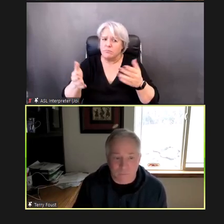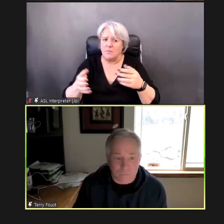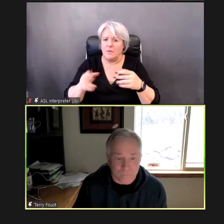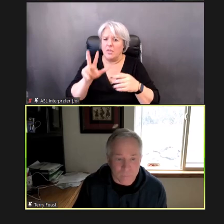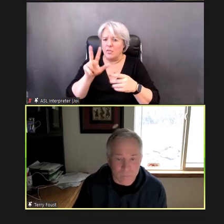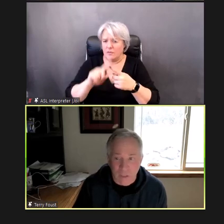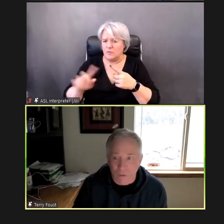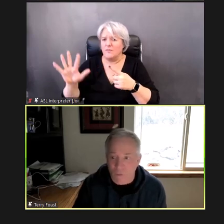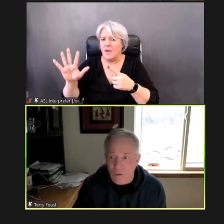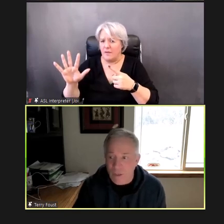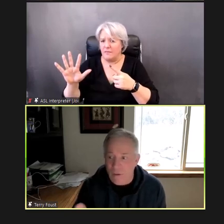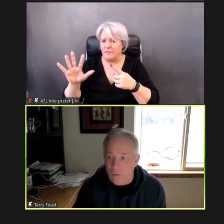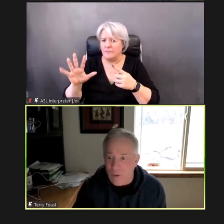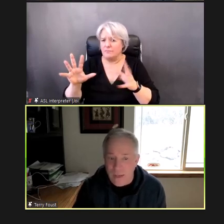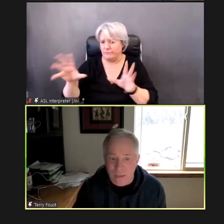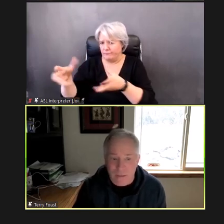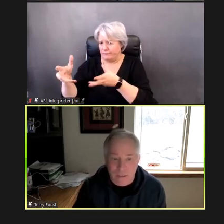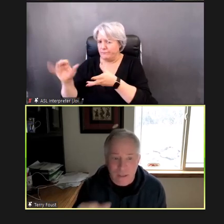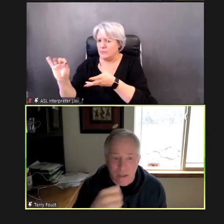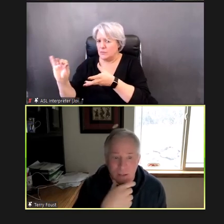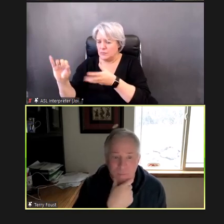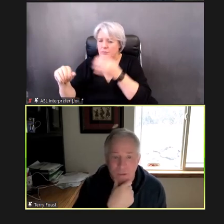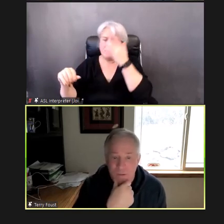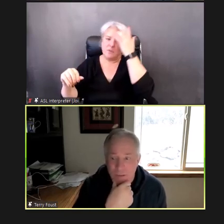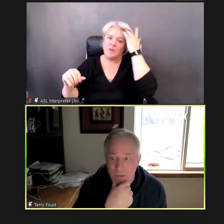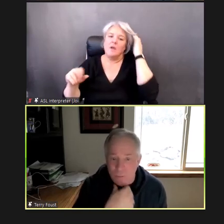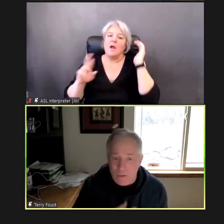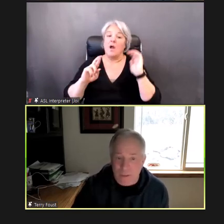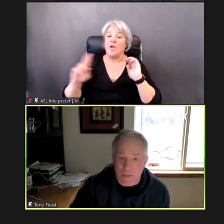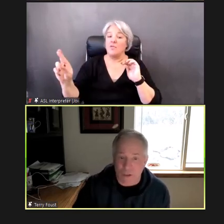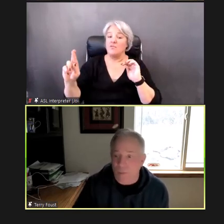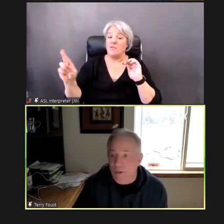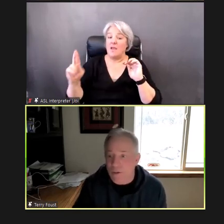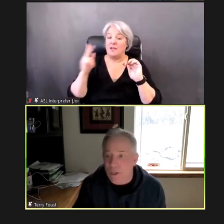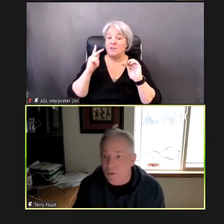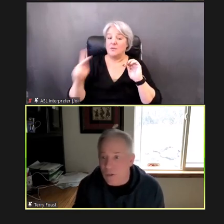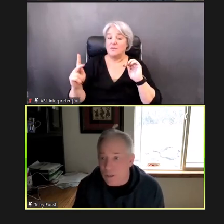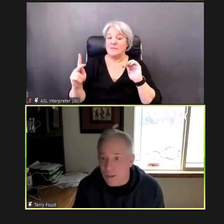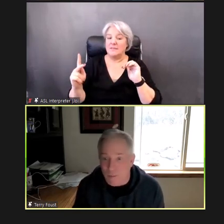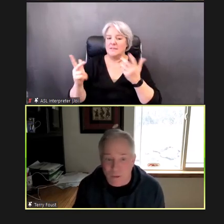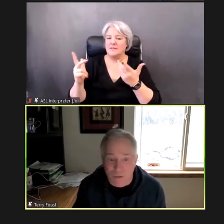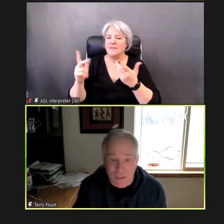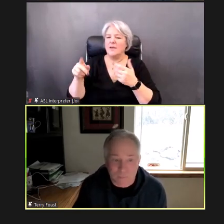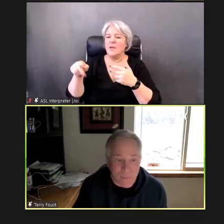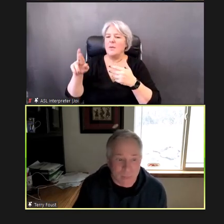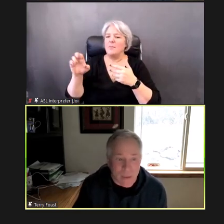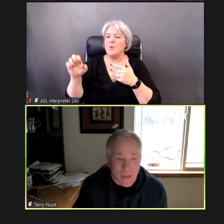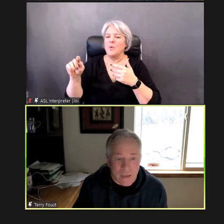Now, over here on the right, you'll see, the procedure PureTone audiometry.